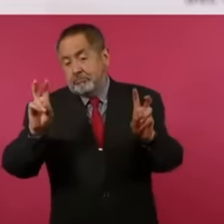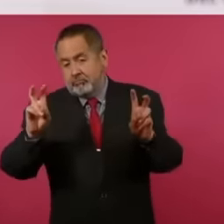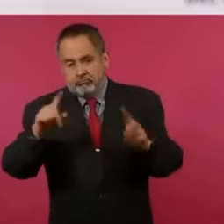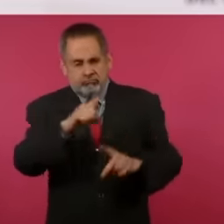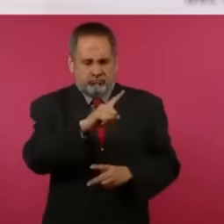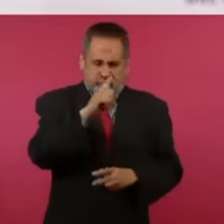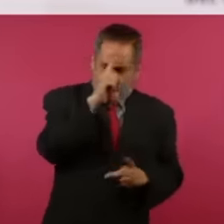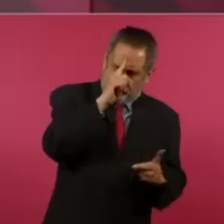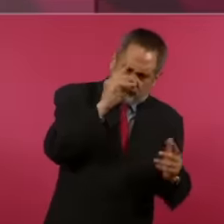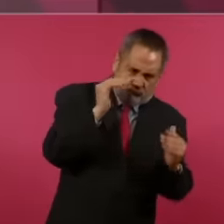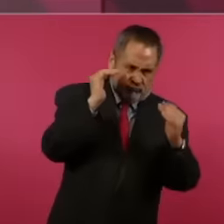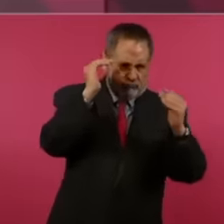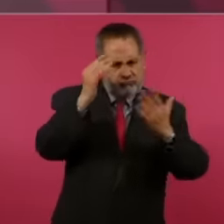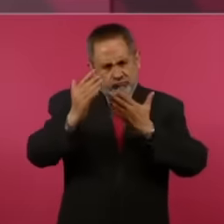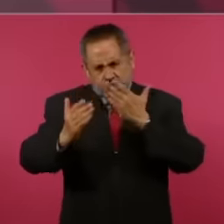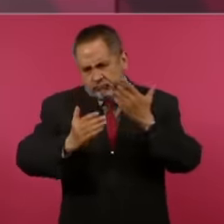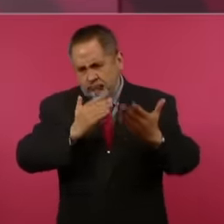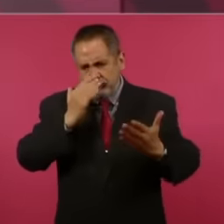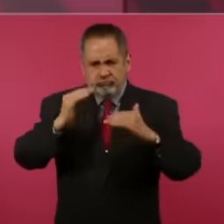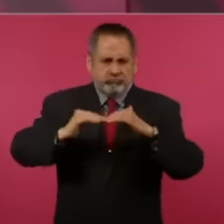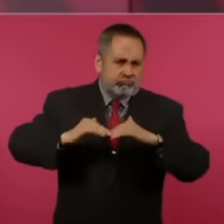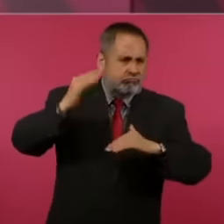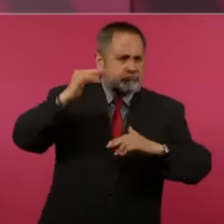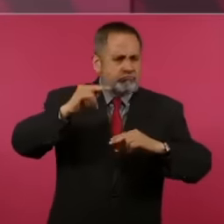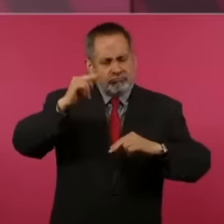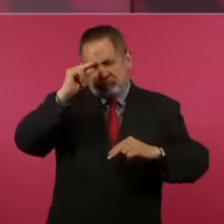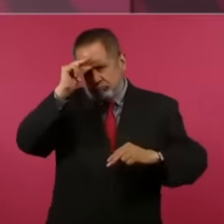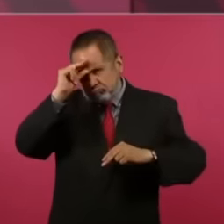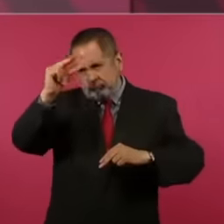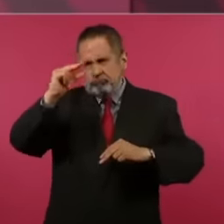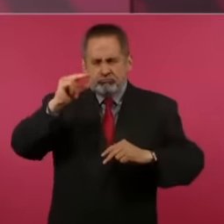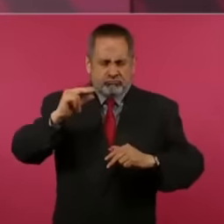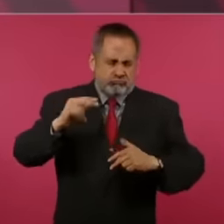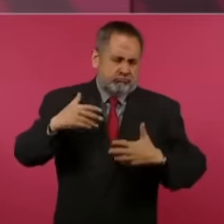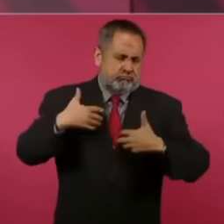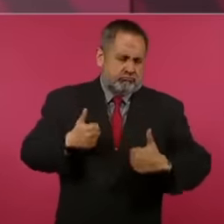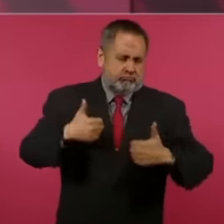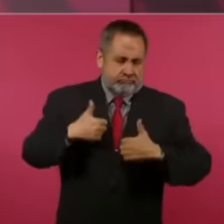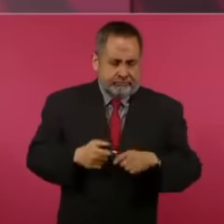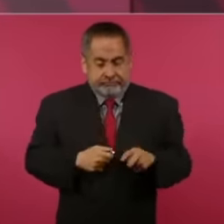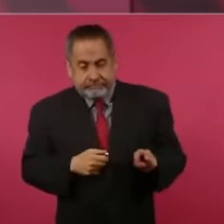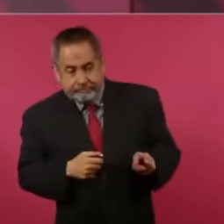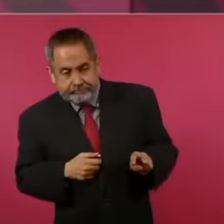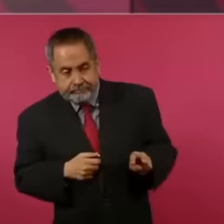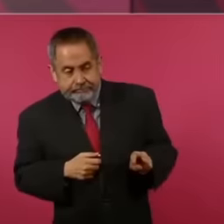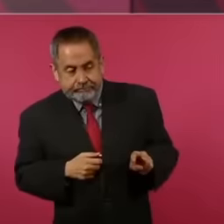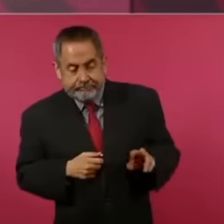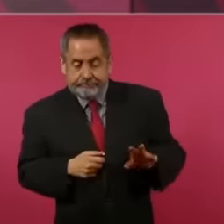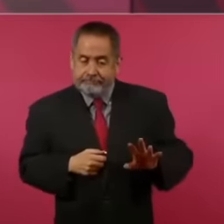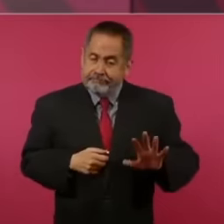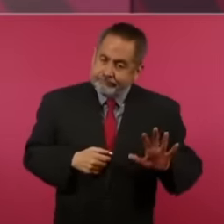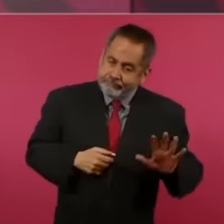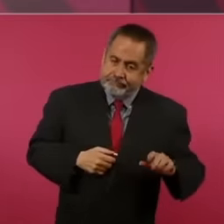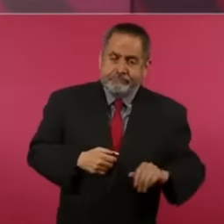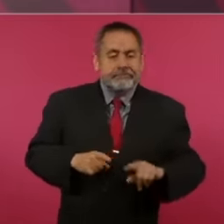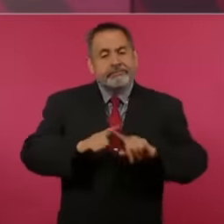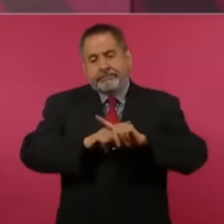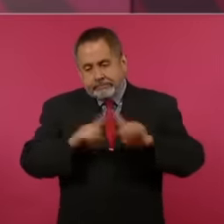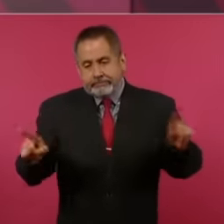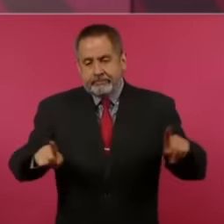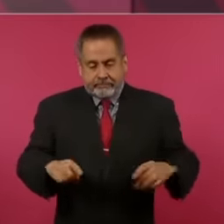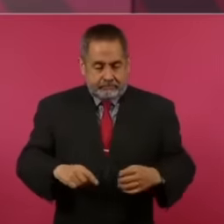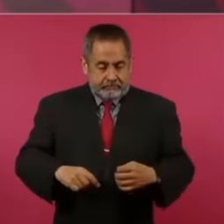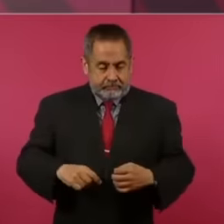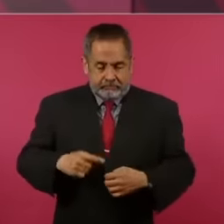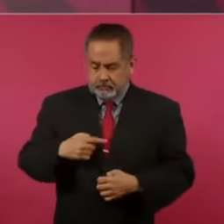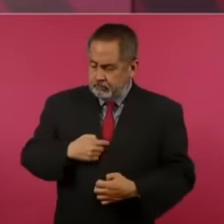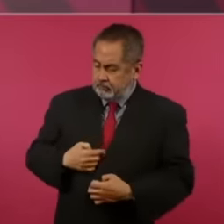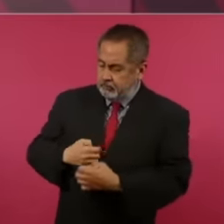academic level. That is why I always talk that one thing is and another thing is